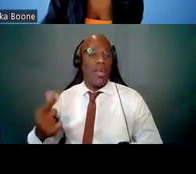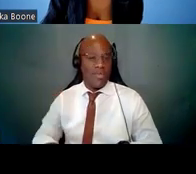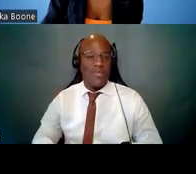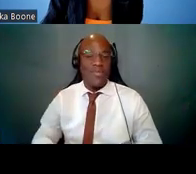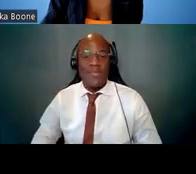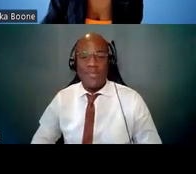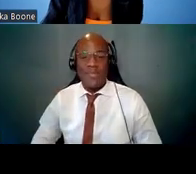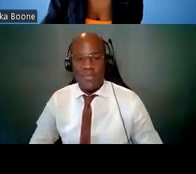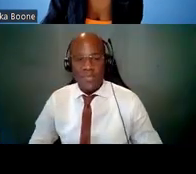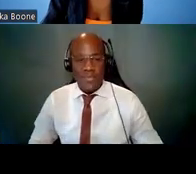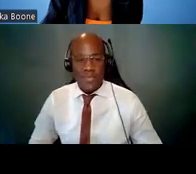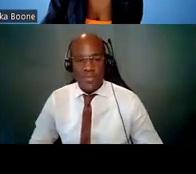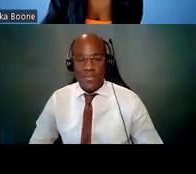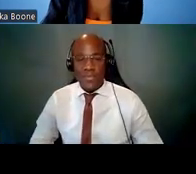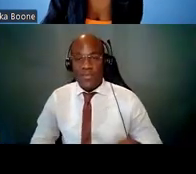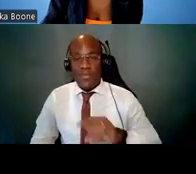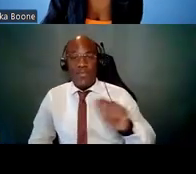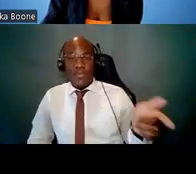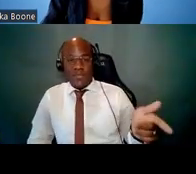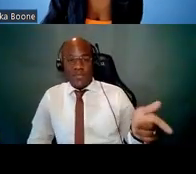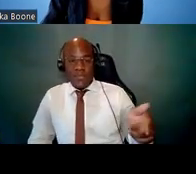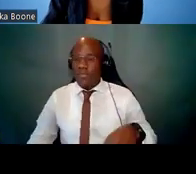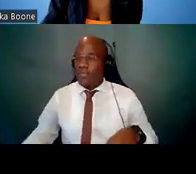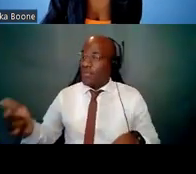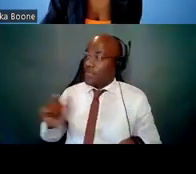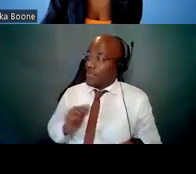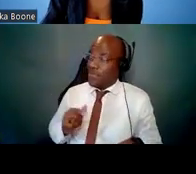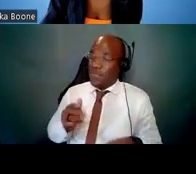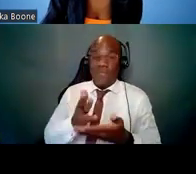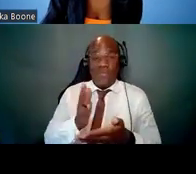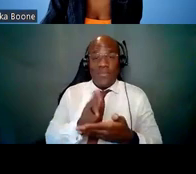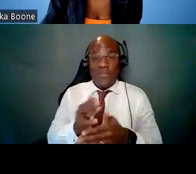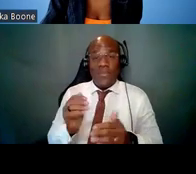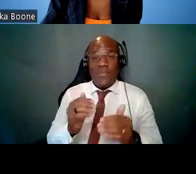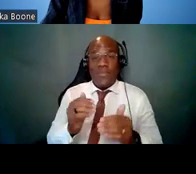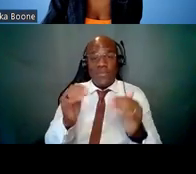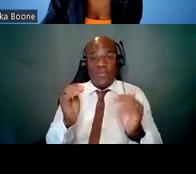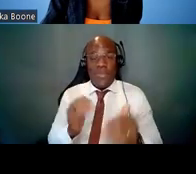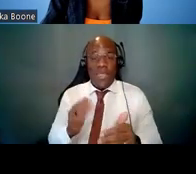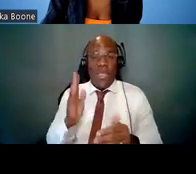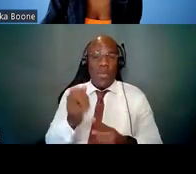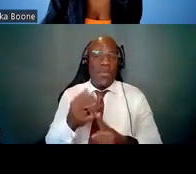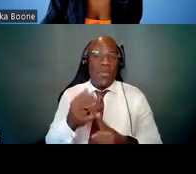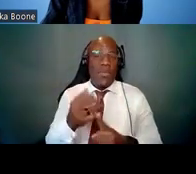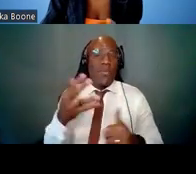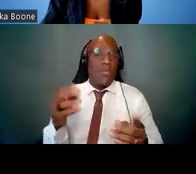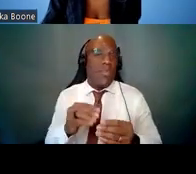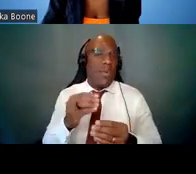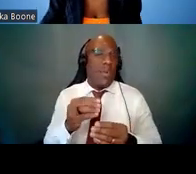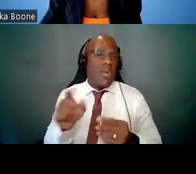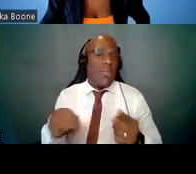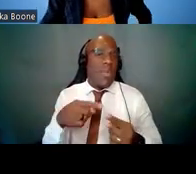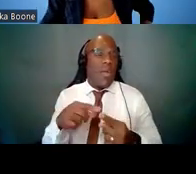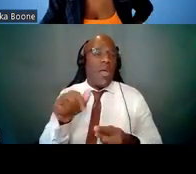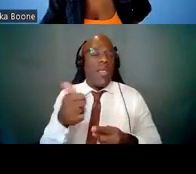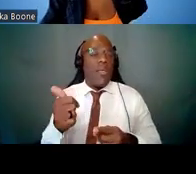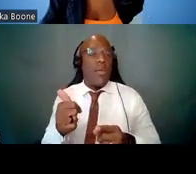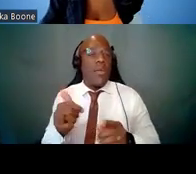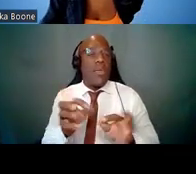All right, next I'll tell you a bit more information about other important items that you should know,